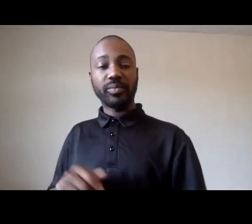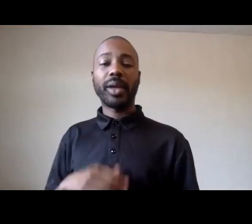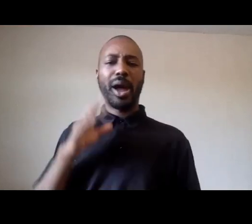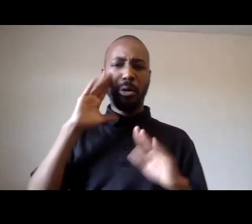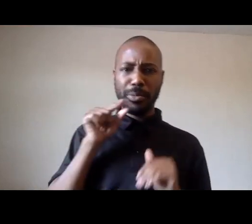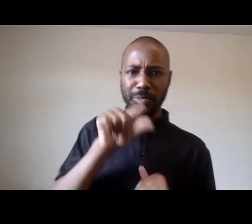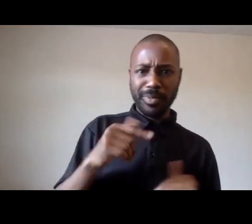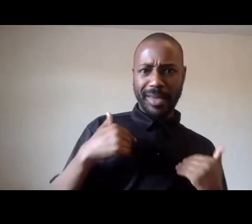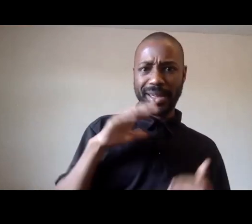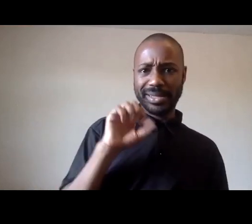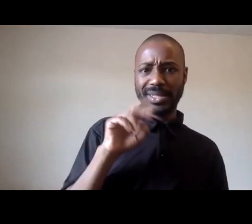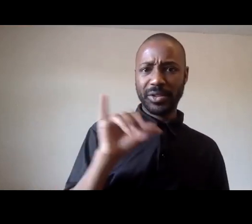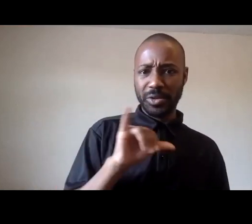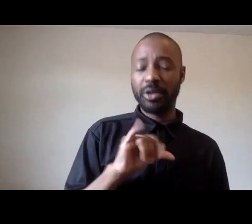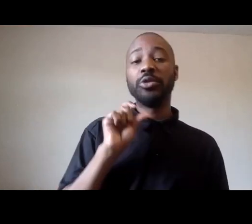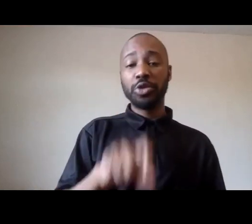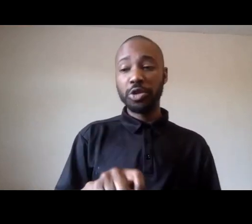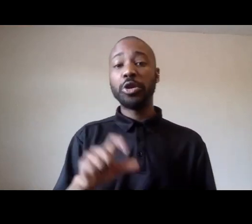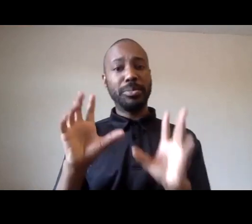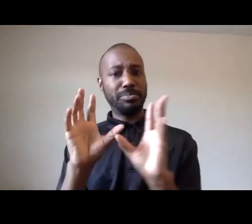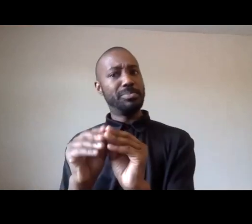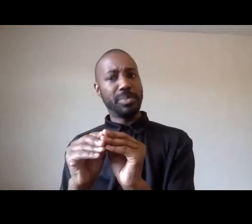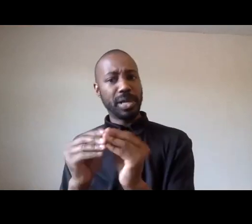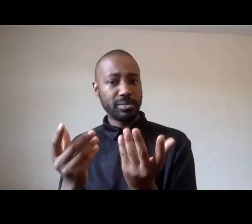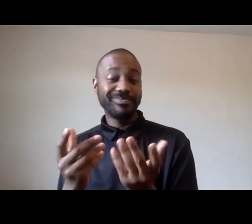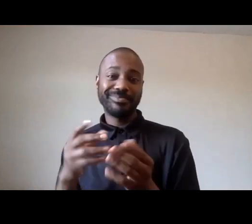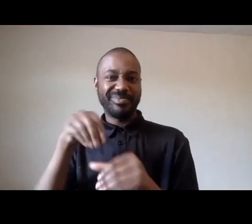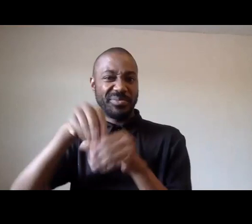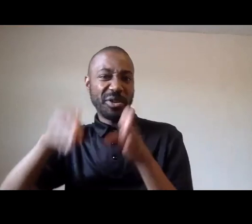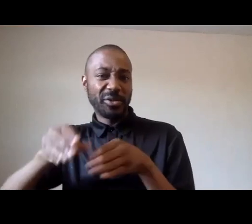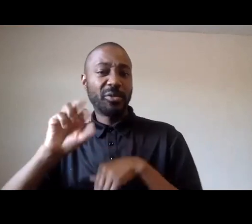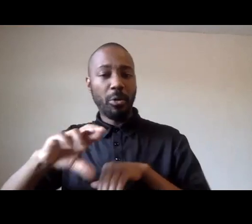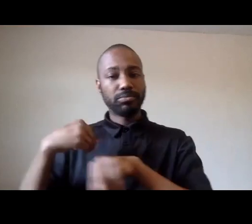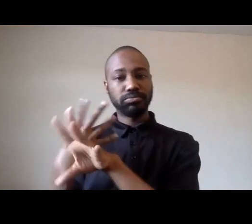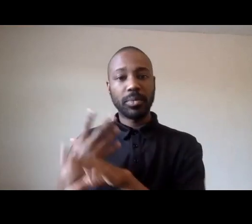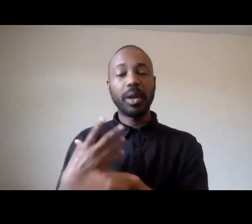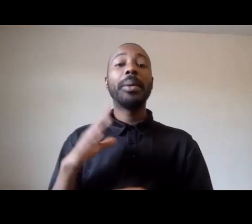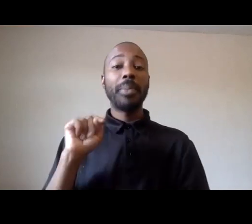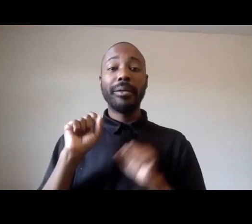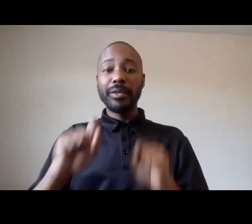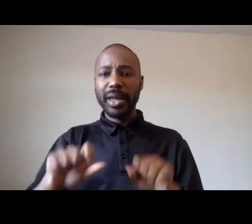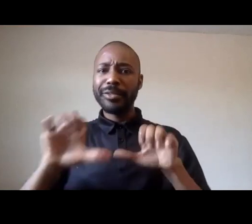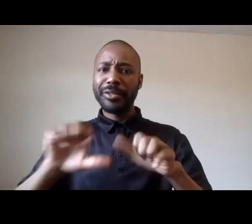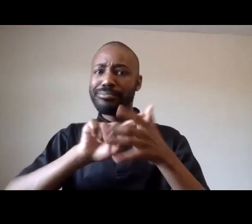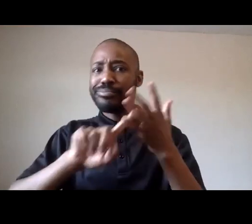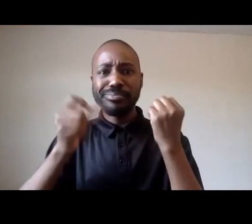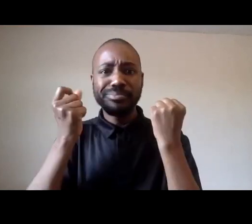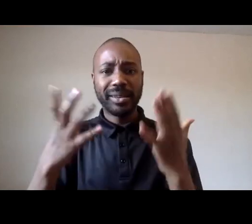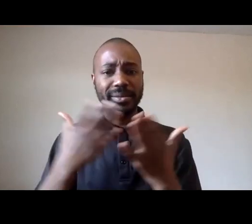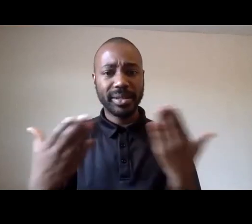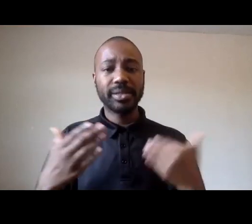person or virtually um but i think that there's lots of calls one you need to look at the rates